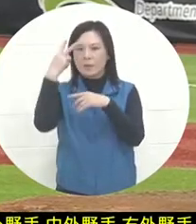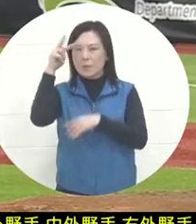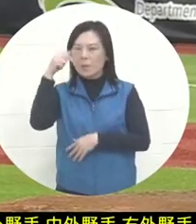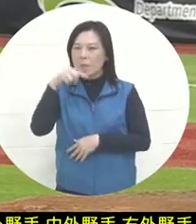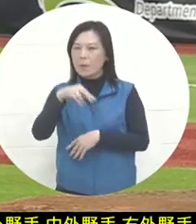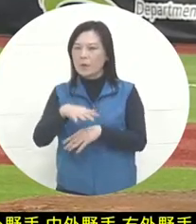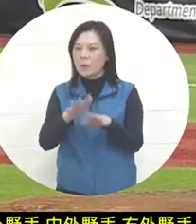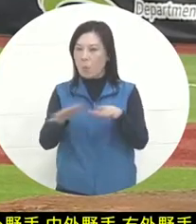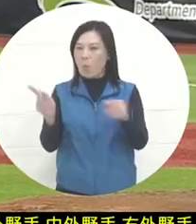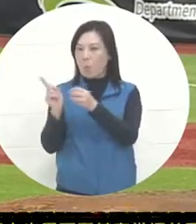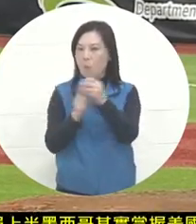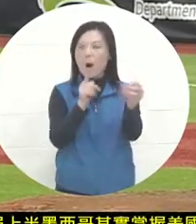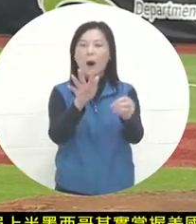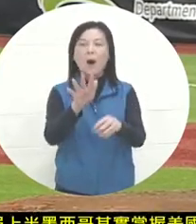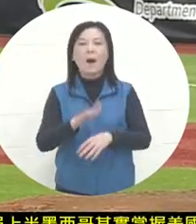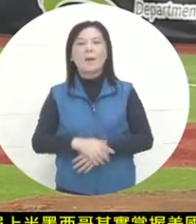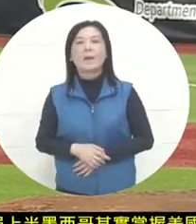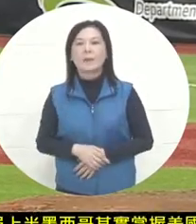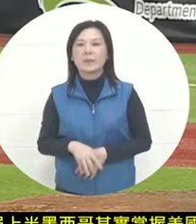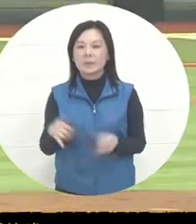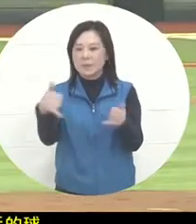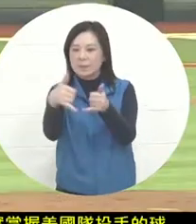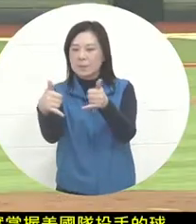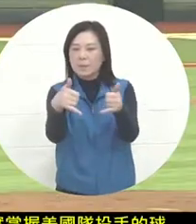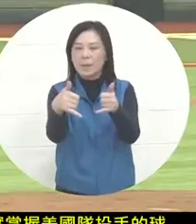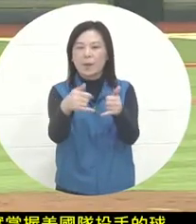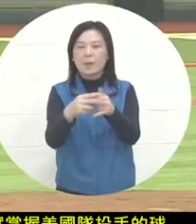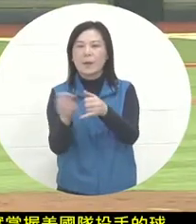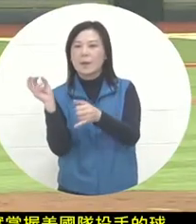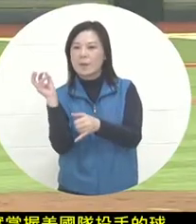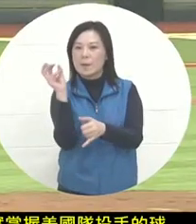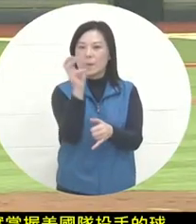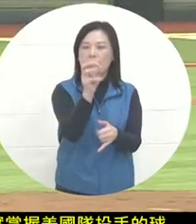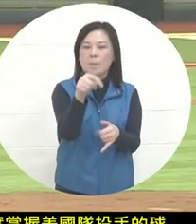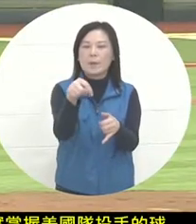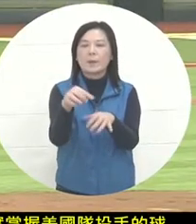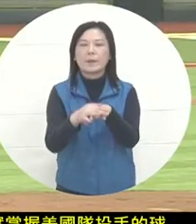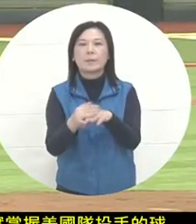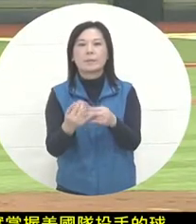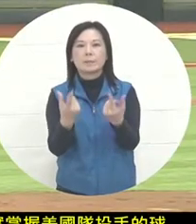, and the last one was hit by a double play. Ada Dali also played well